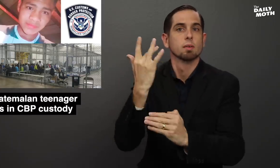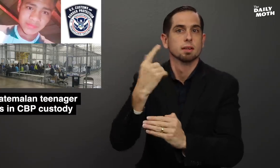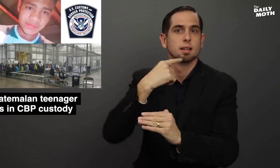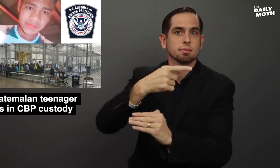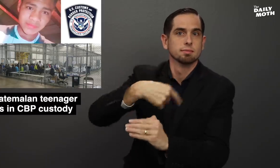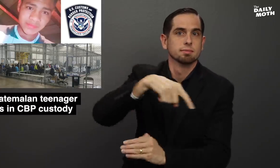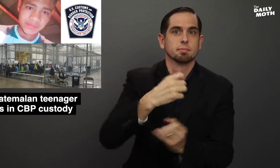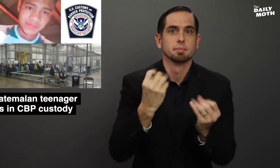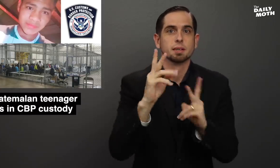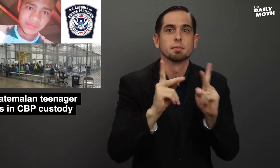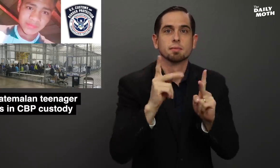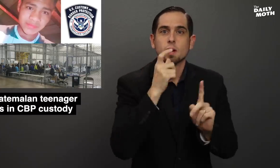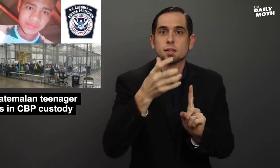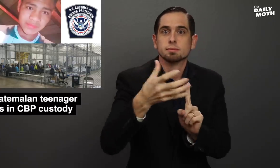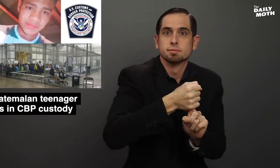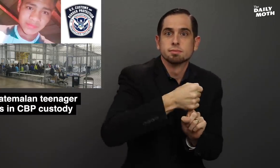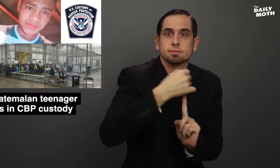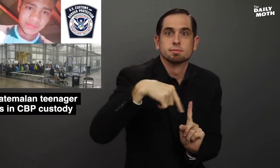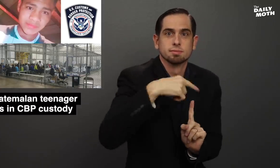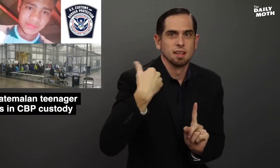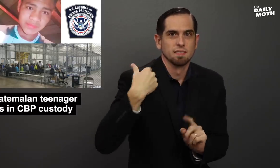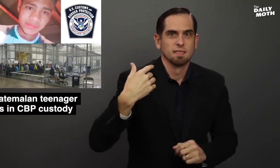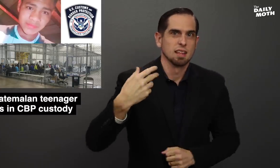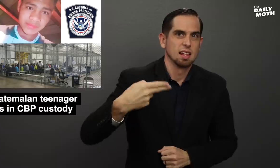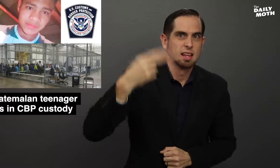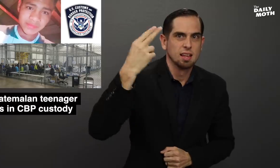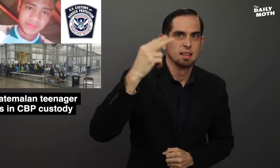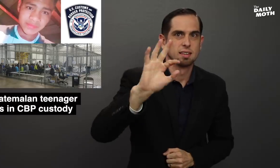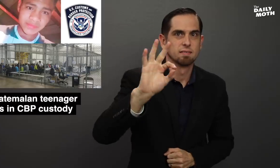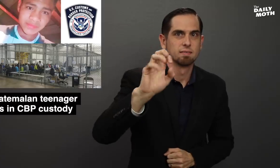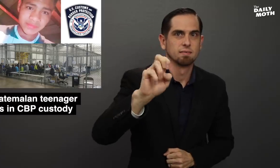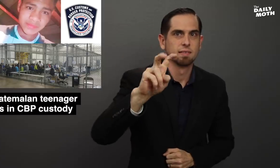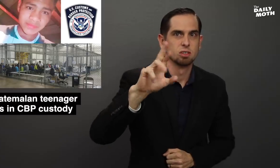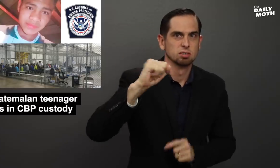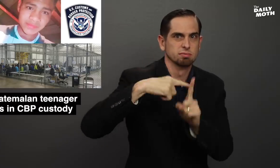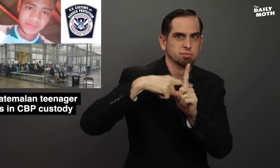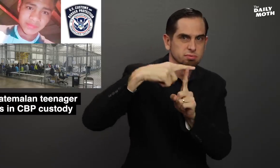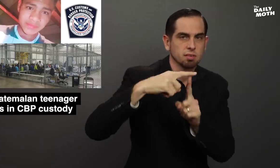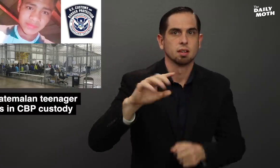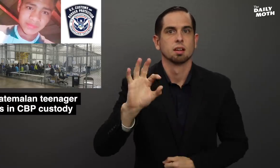in because many detainees have high fevers